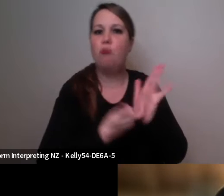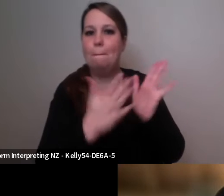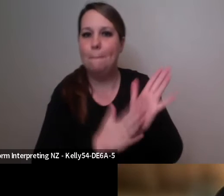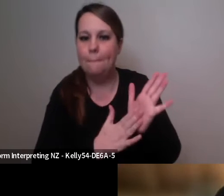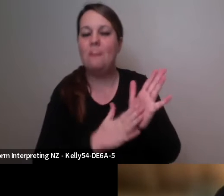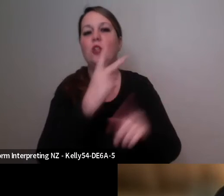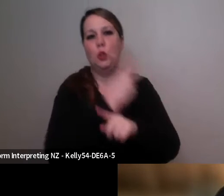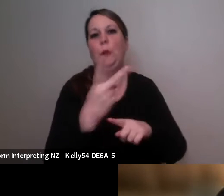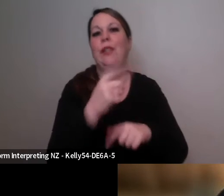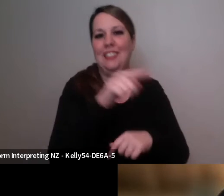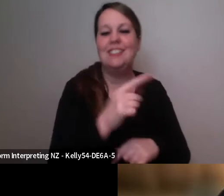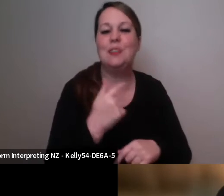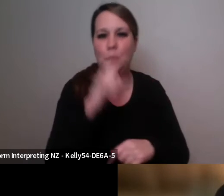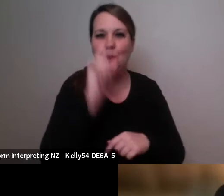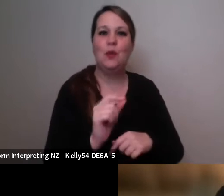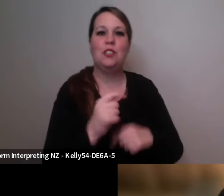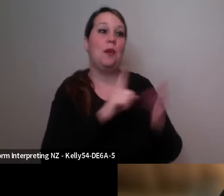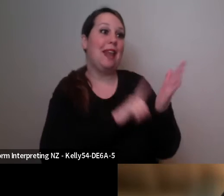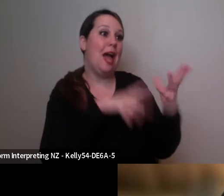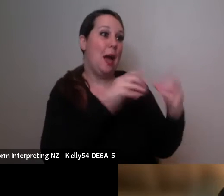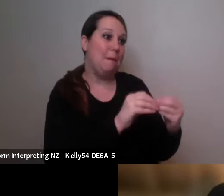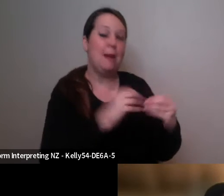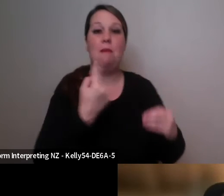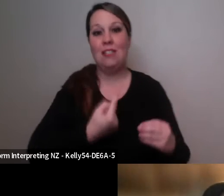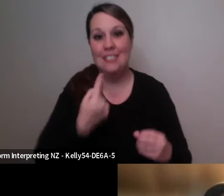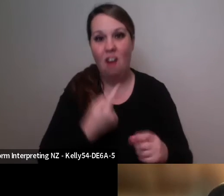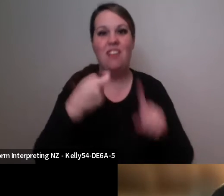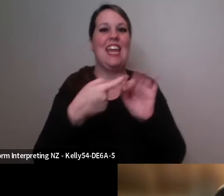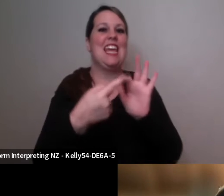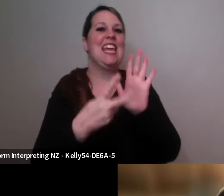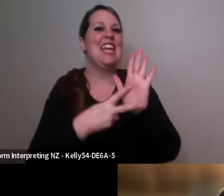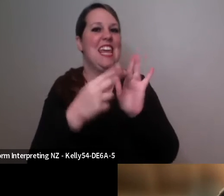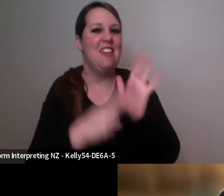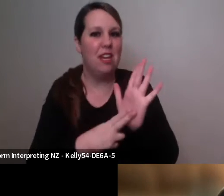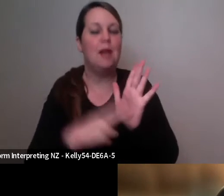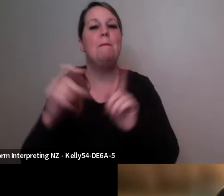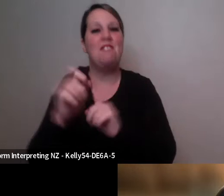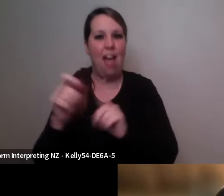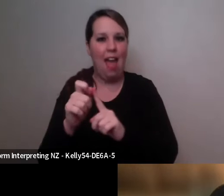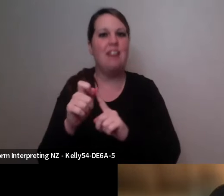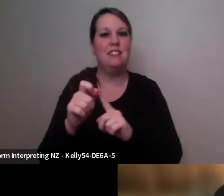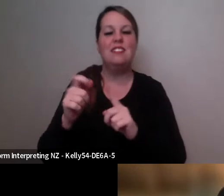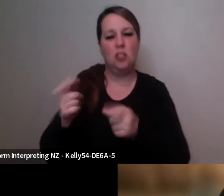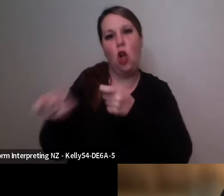and myself and the rehearsal director, Kevin Divers, and we started to explore storytelling